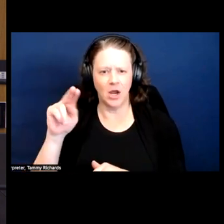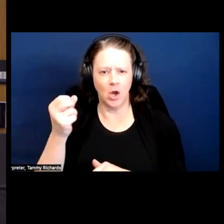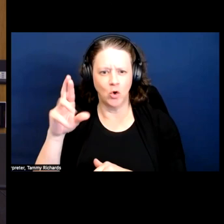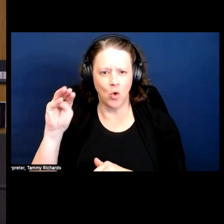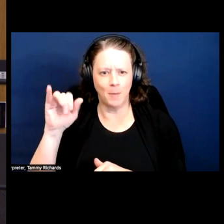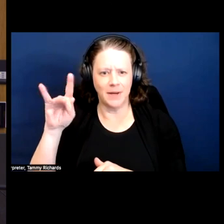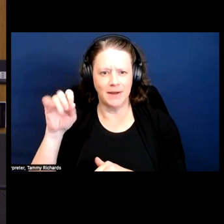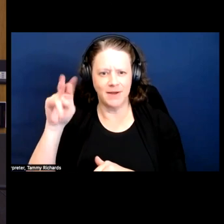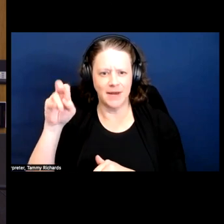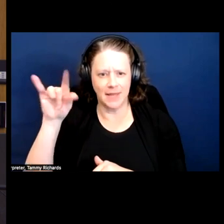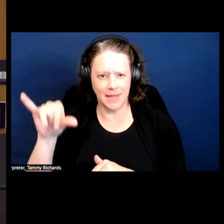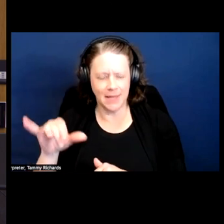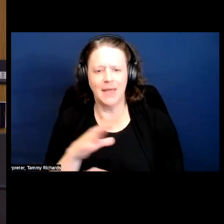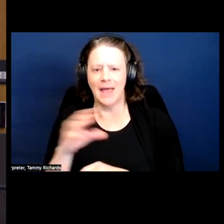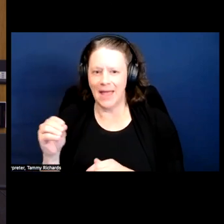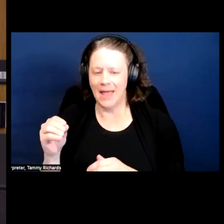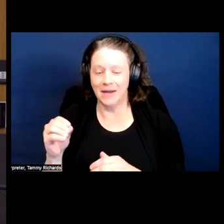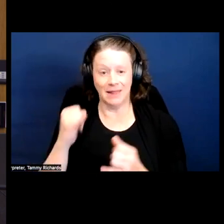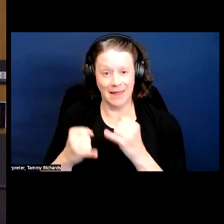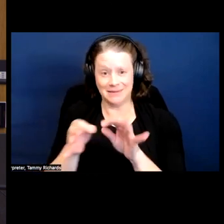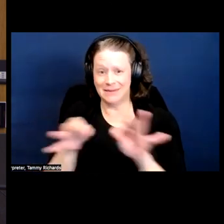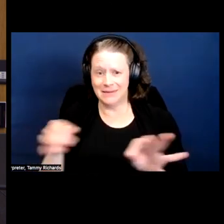do not have to be disabled to experience ableism.